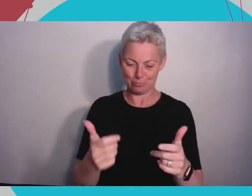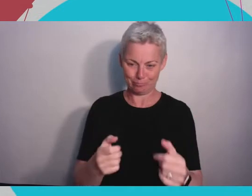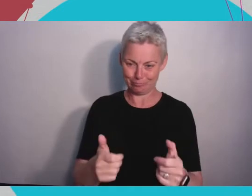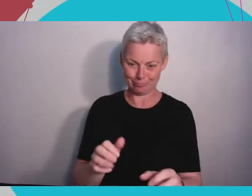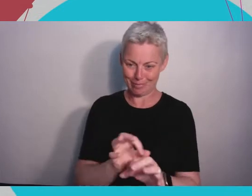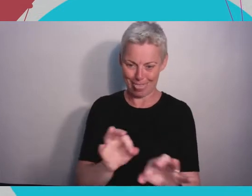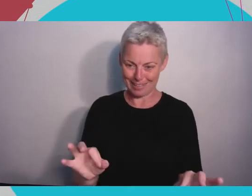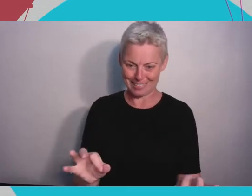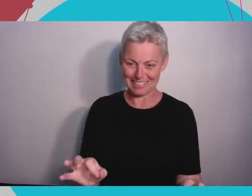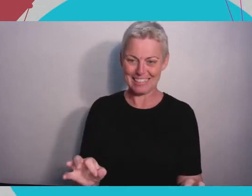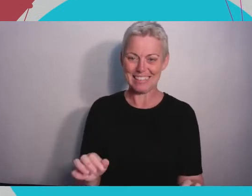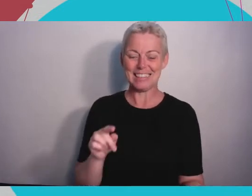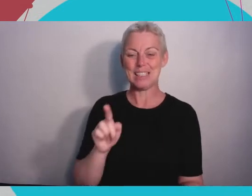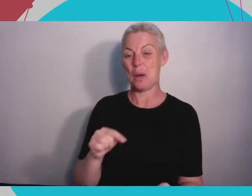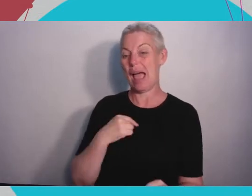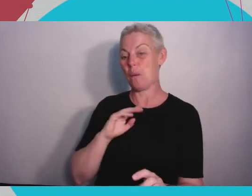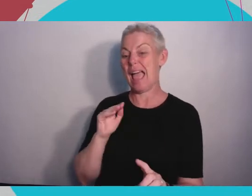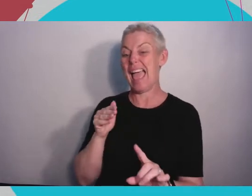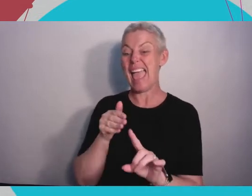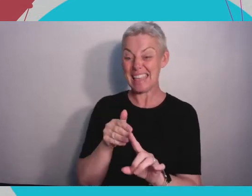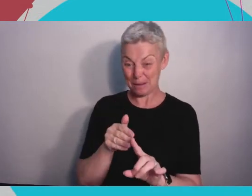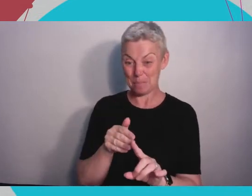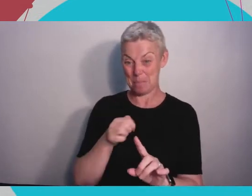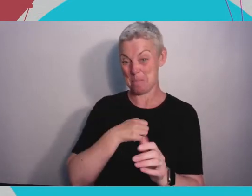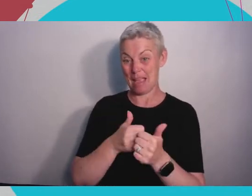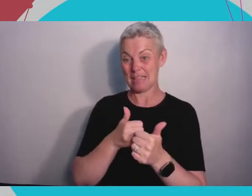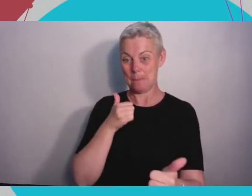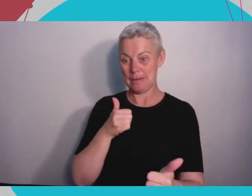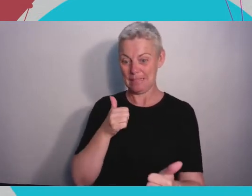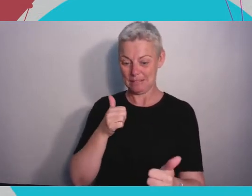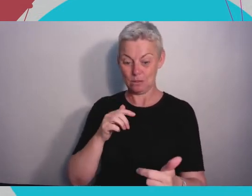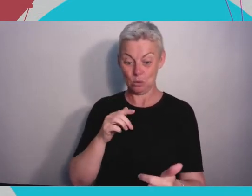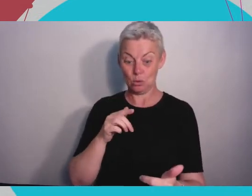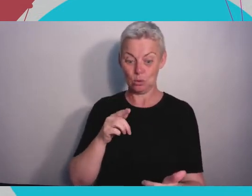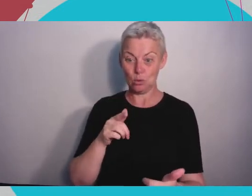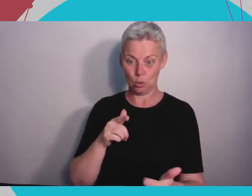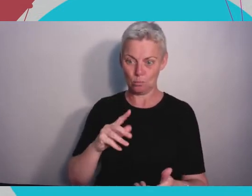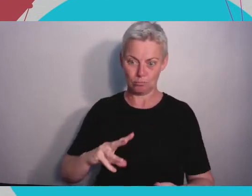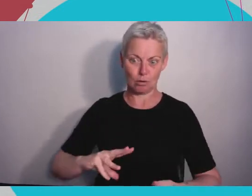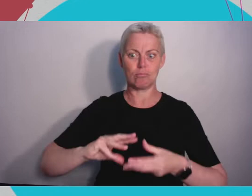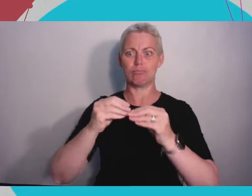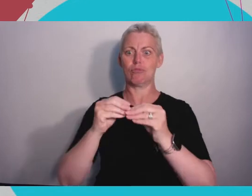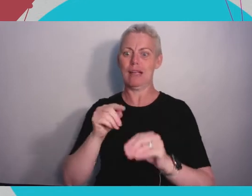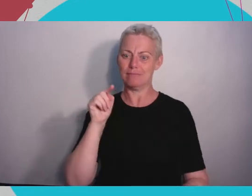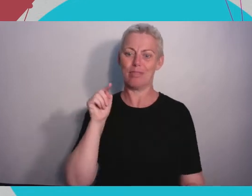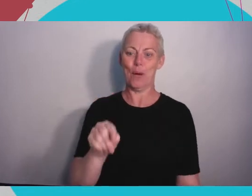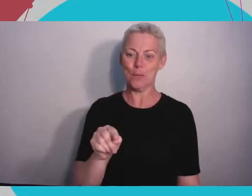as a company is to be one of those key interface technologies. You'll use your voice to talk